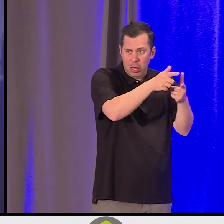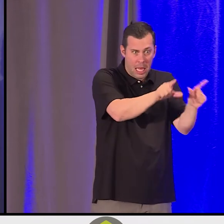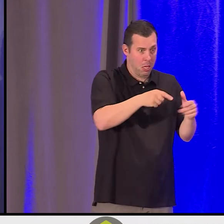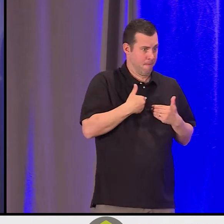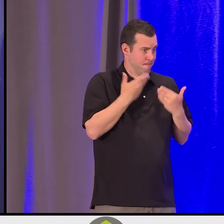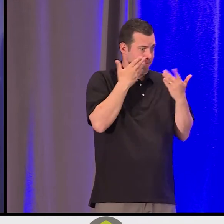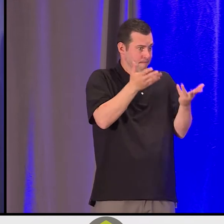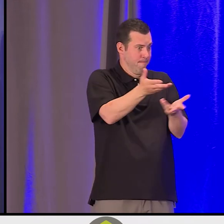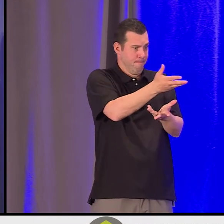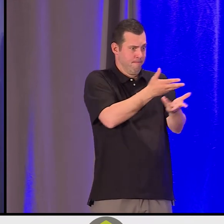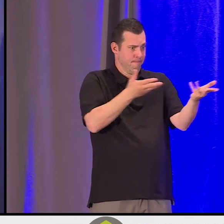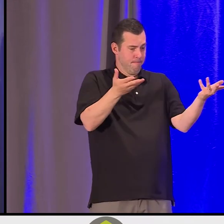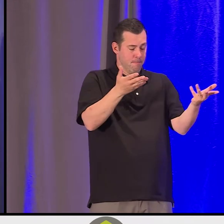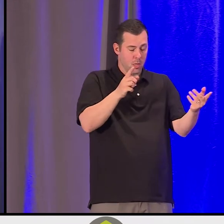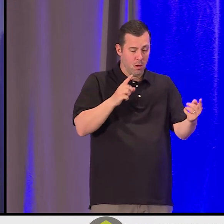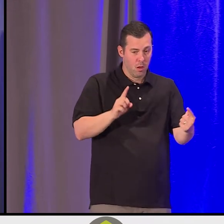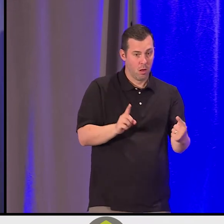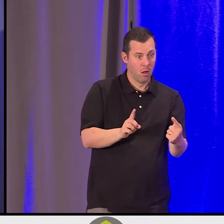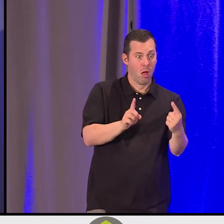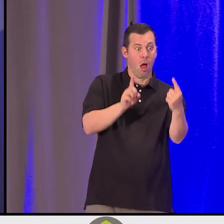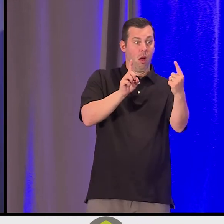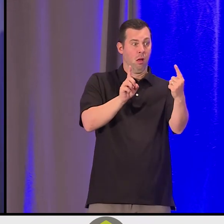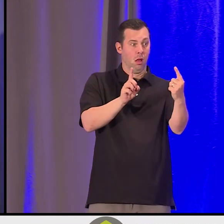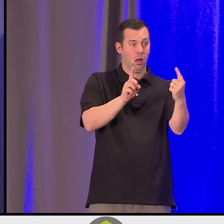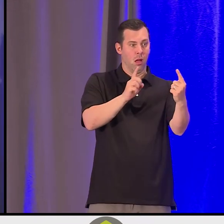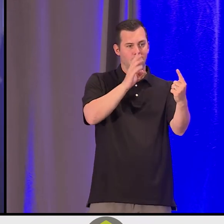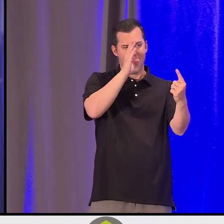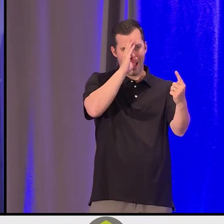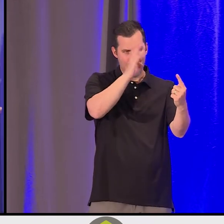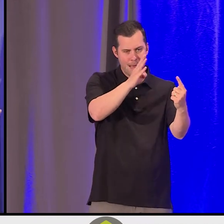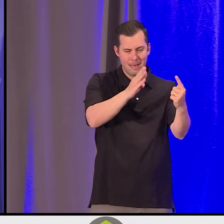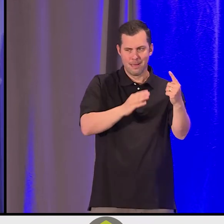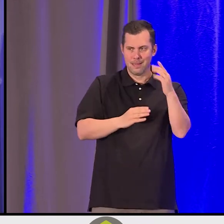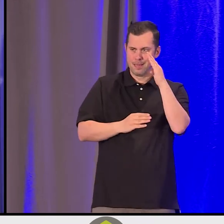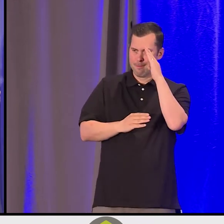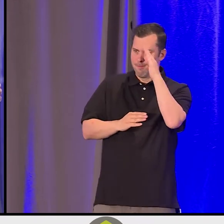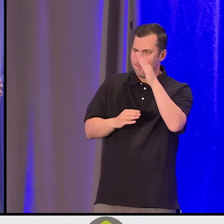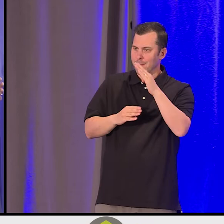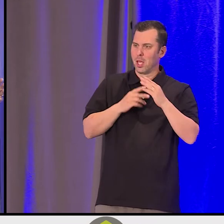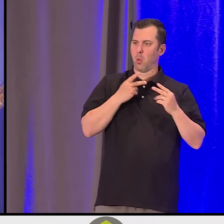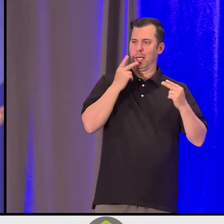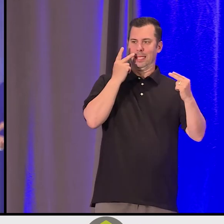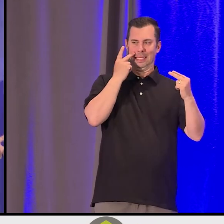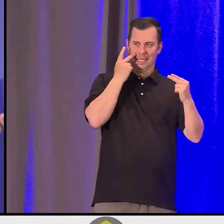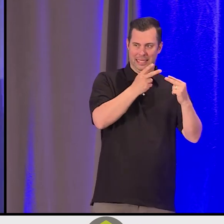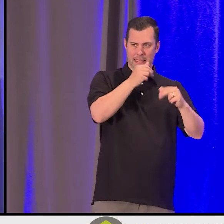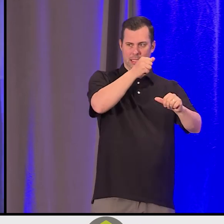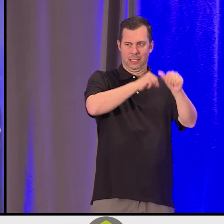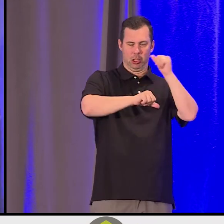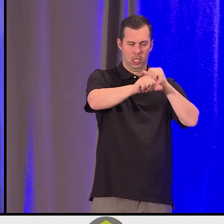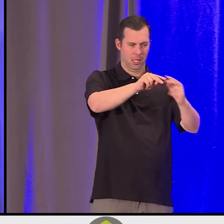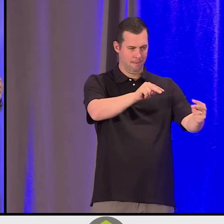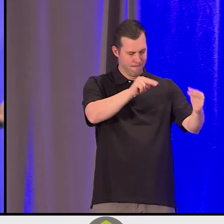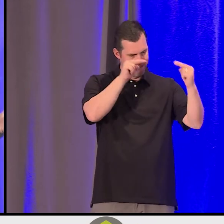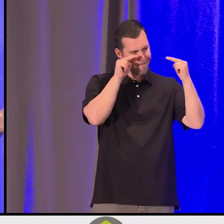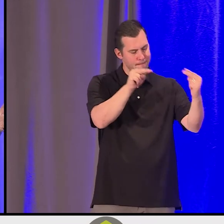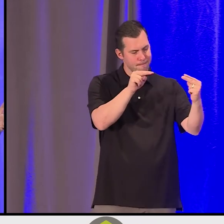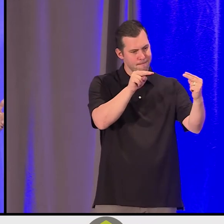[suw̓aaqk] to see each other in a way that's truly alive. To be concerned with the wellbeing and the happiness of the other.